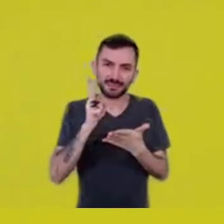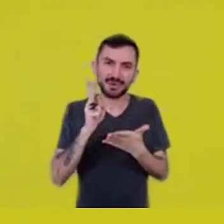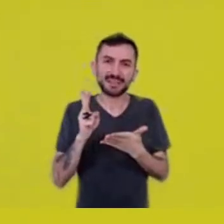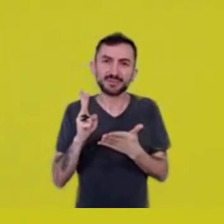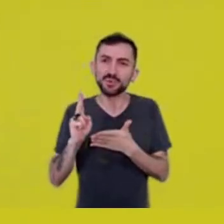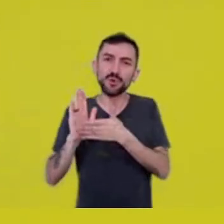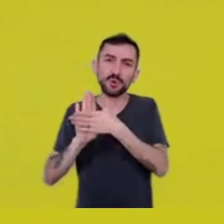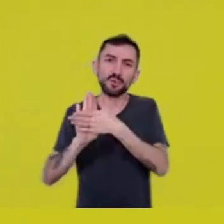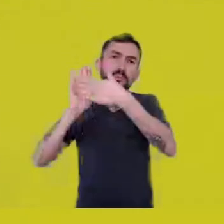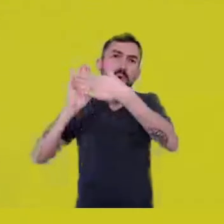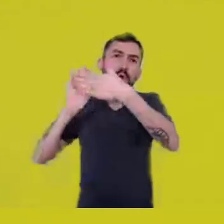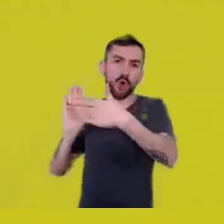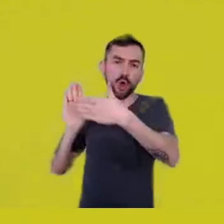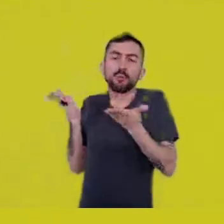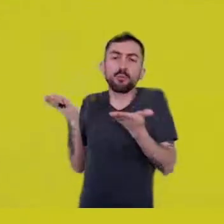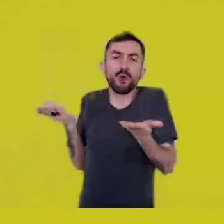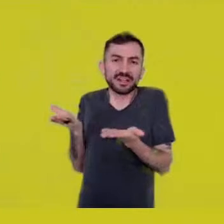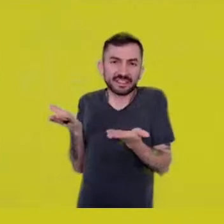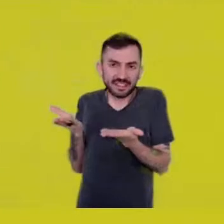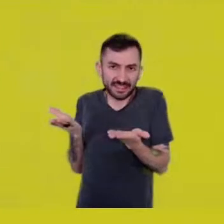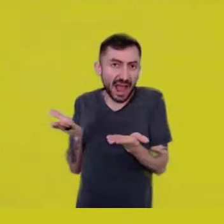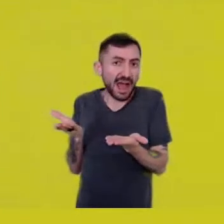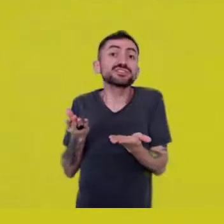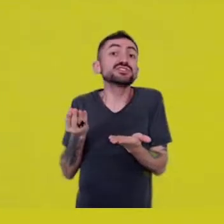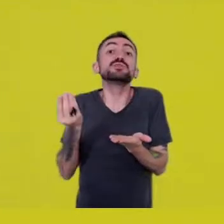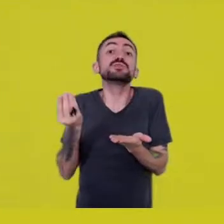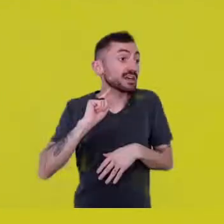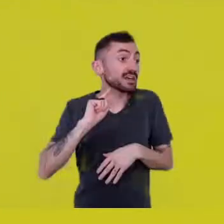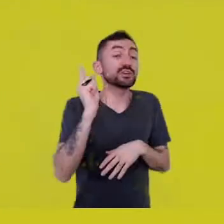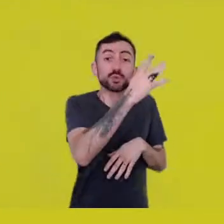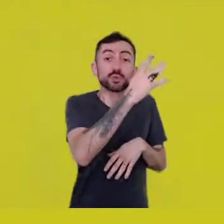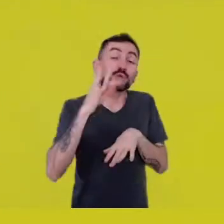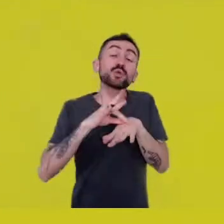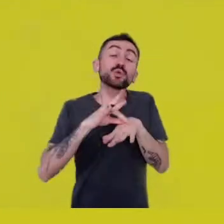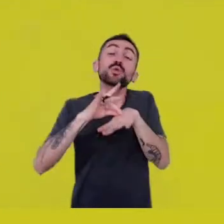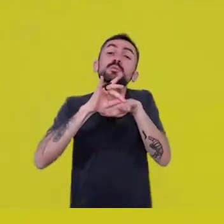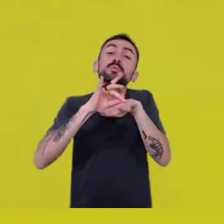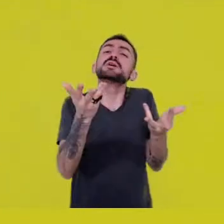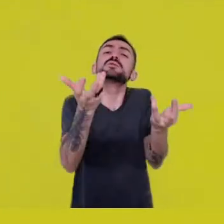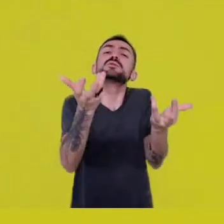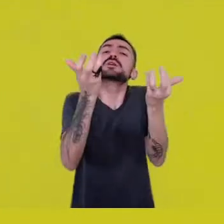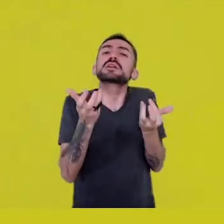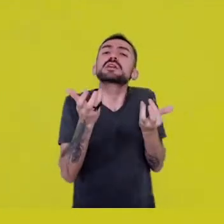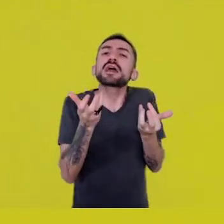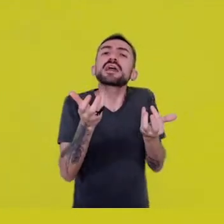back when humanity began wanting to be sanitary,